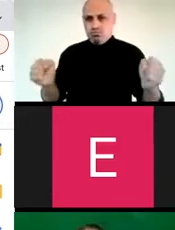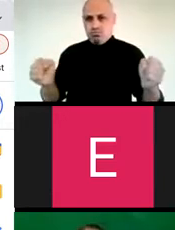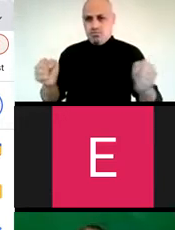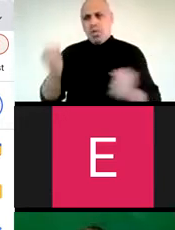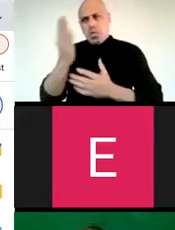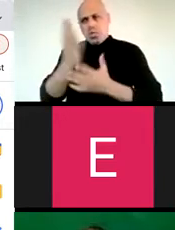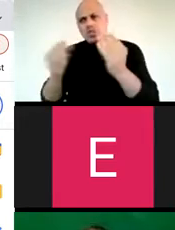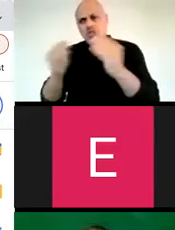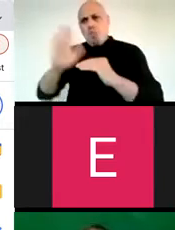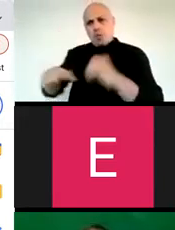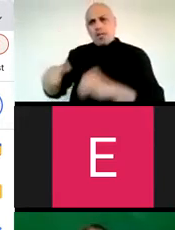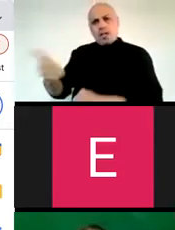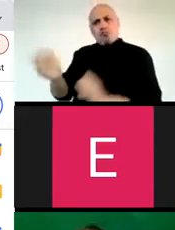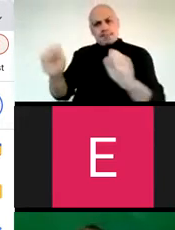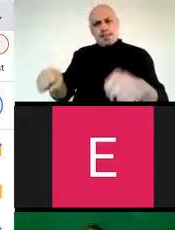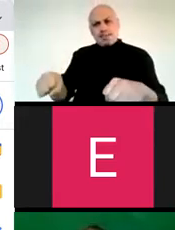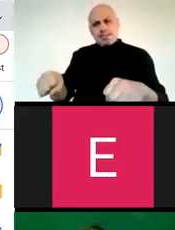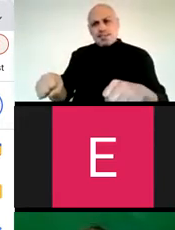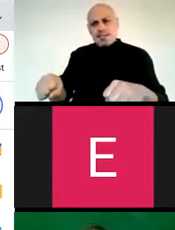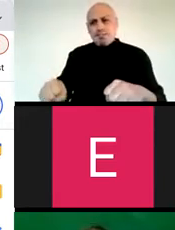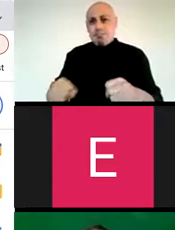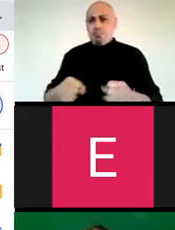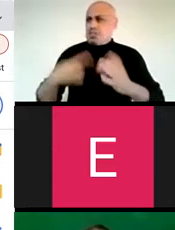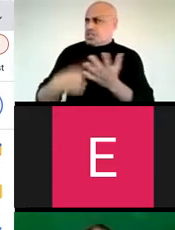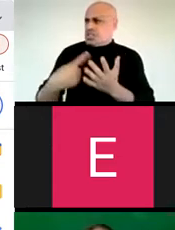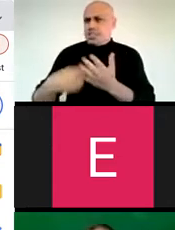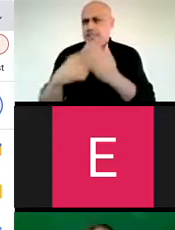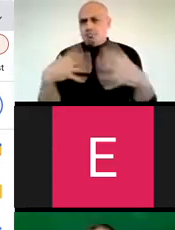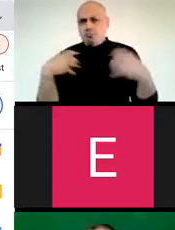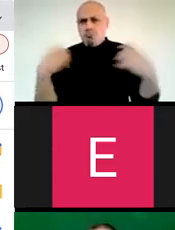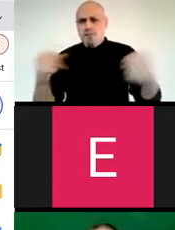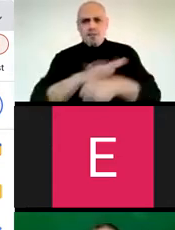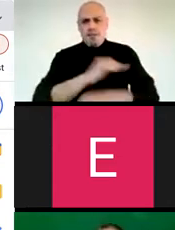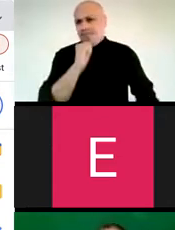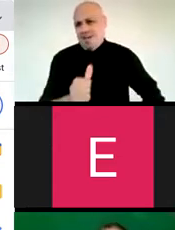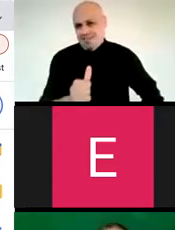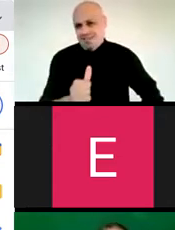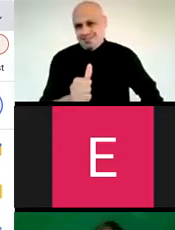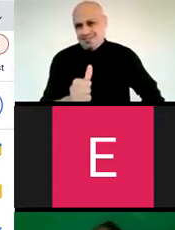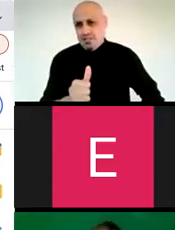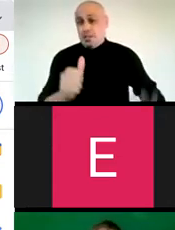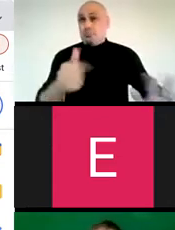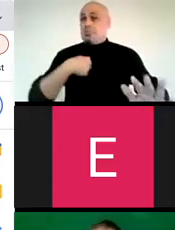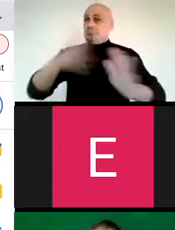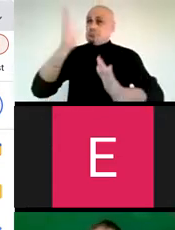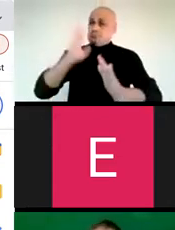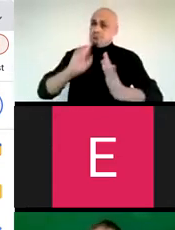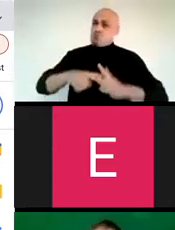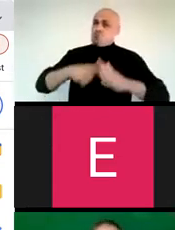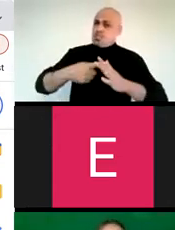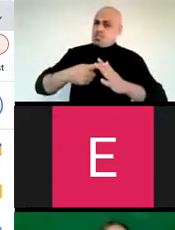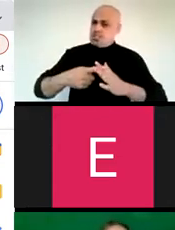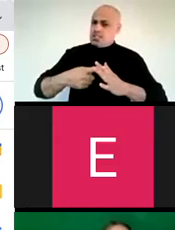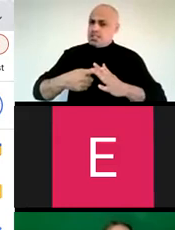in some shape or form, some more than others, but we don't talk about bravery enough. I originally